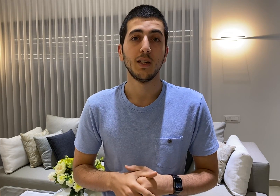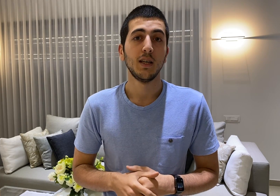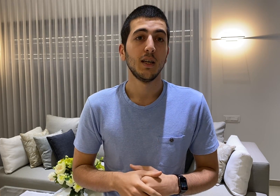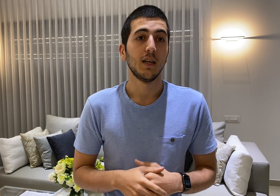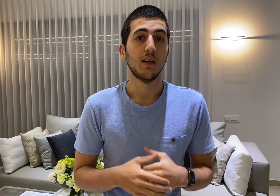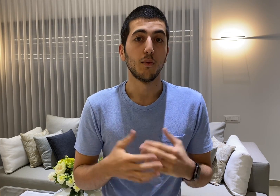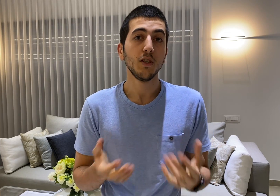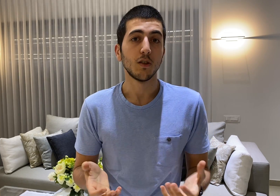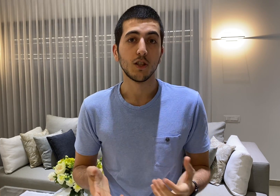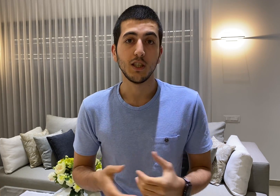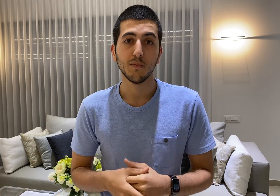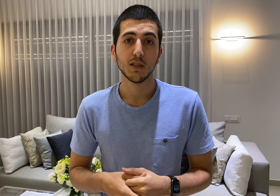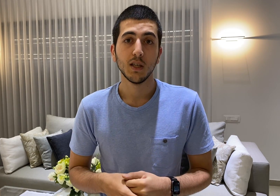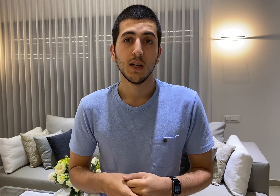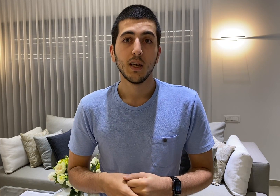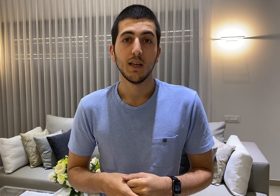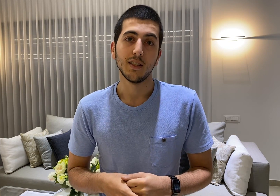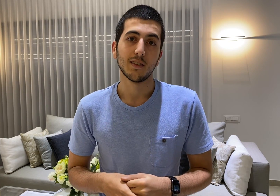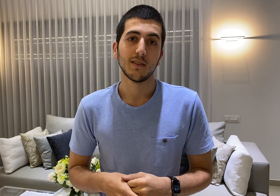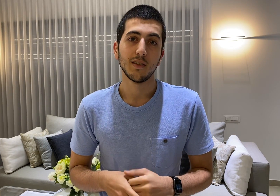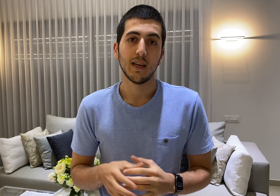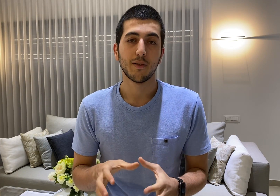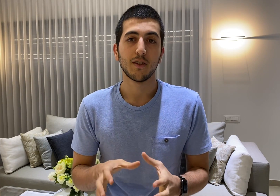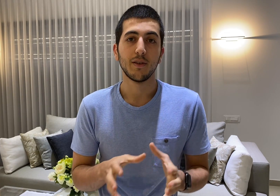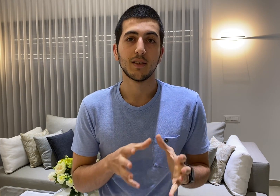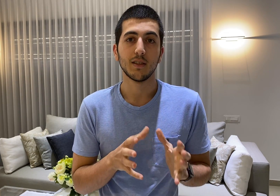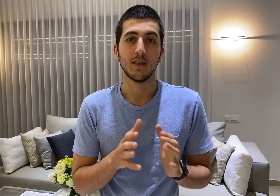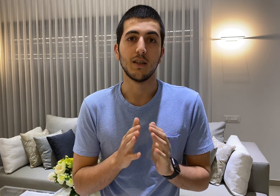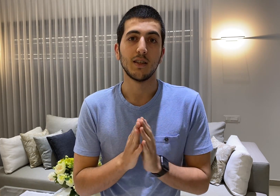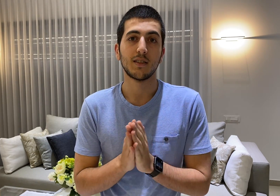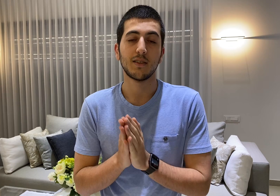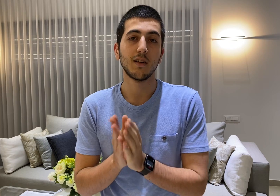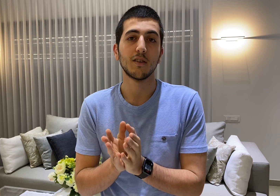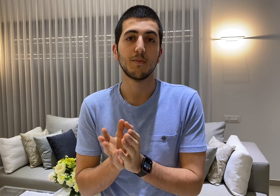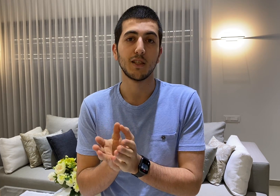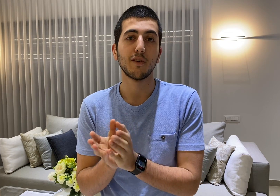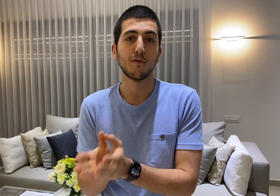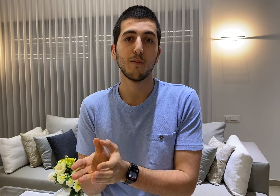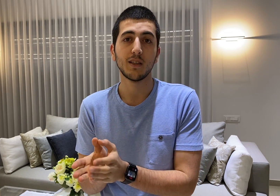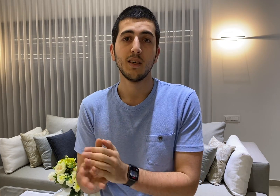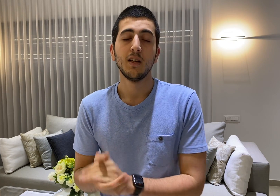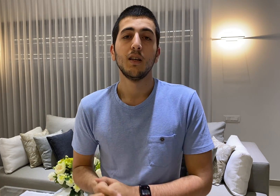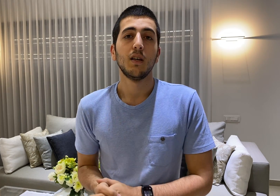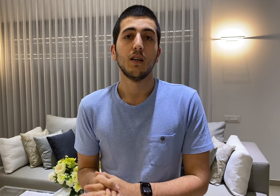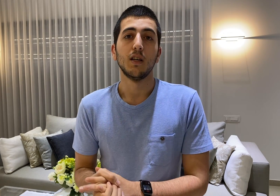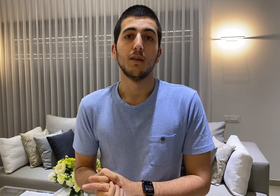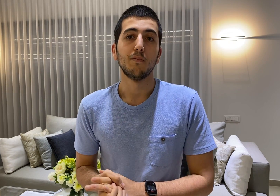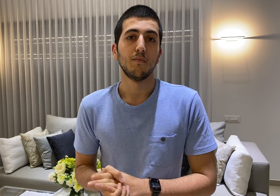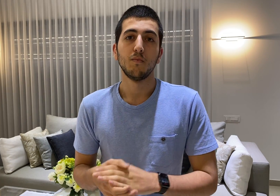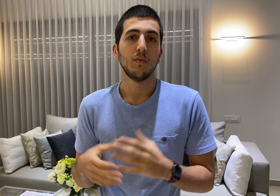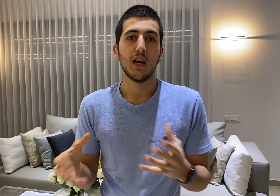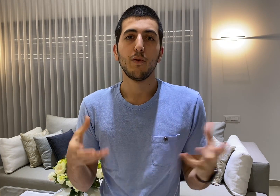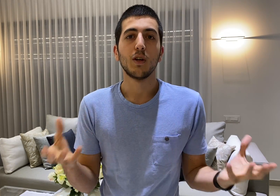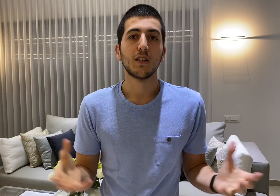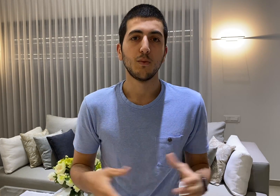research teams as now that there is a single specific format everyone can read